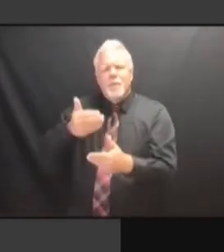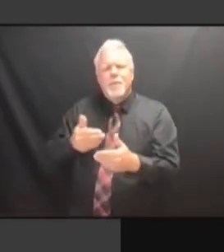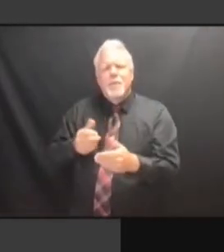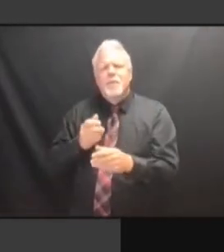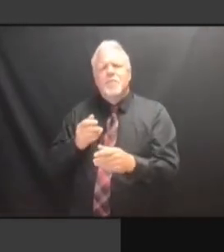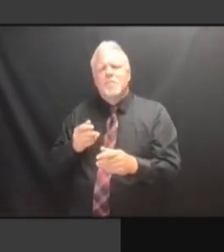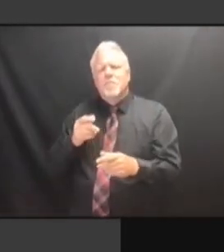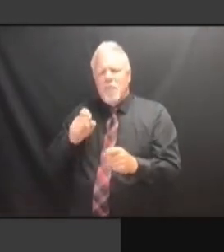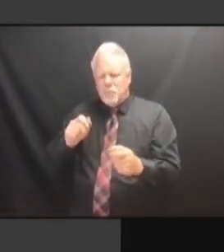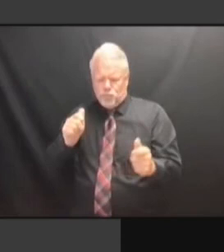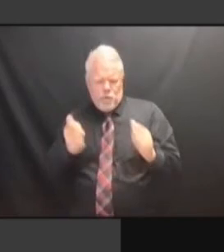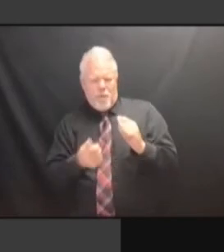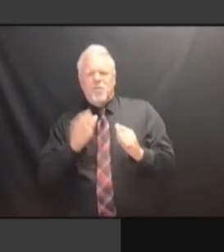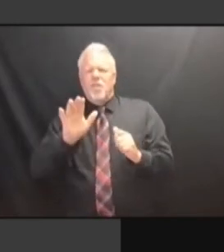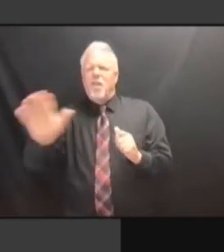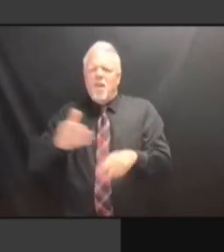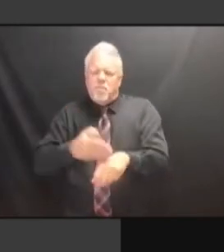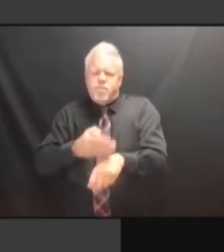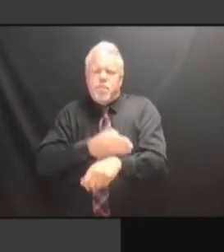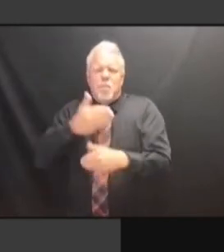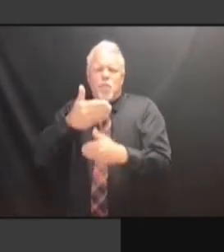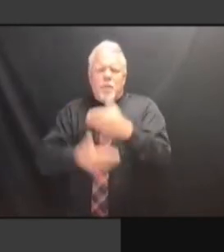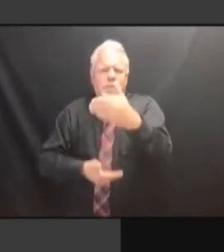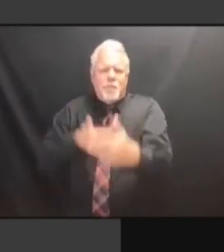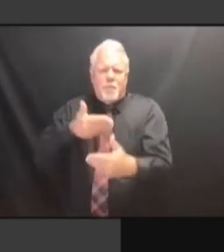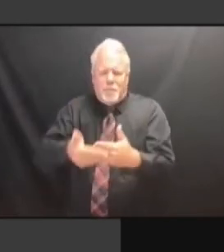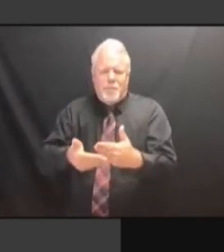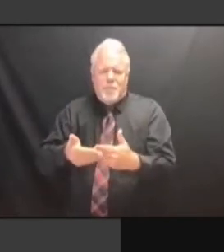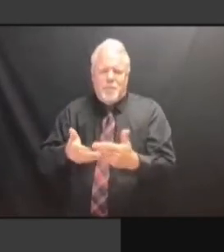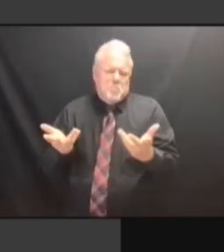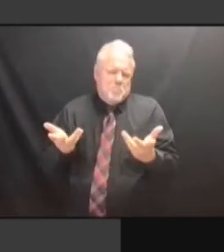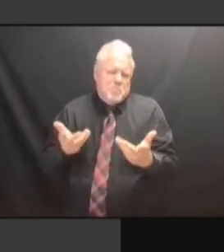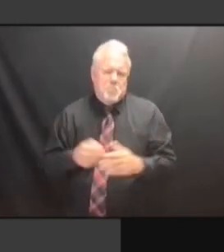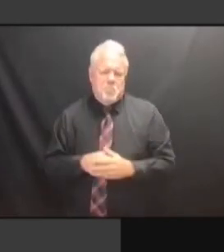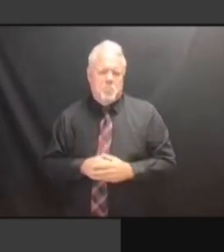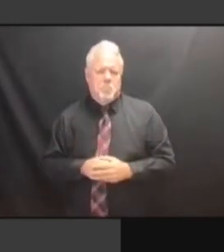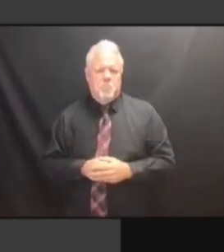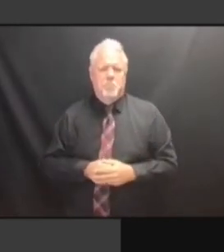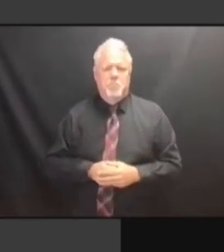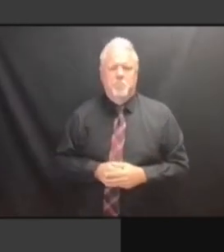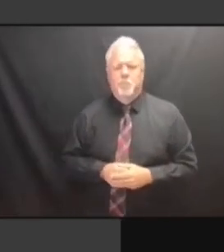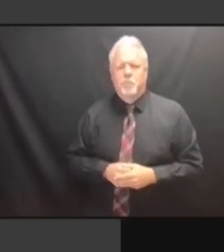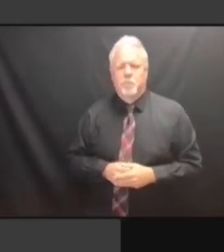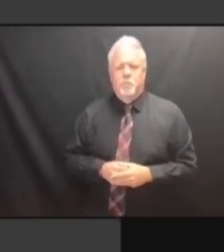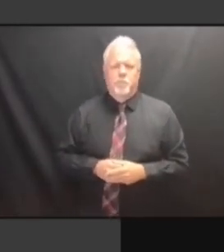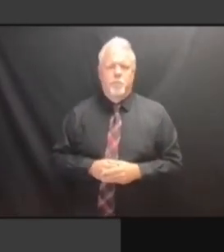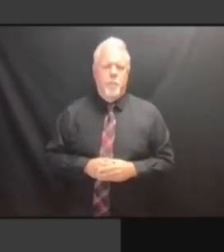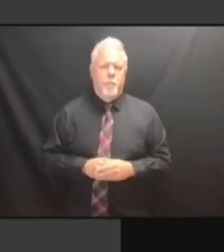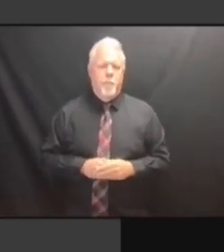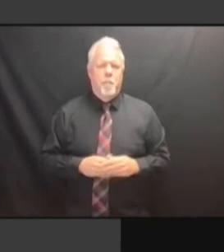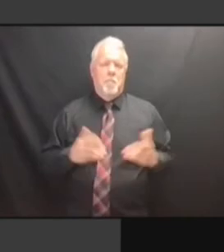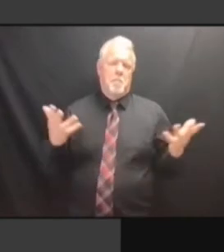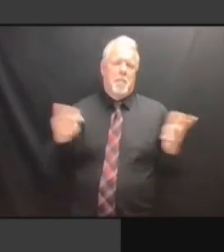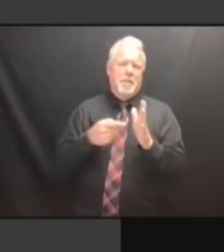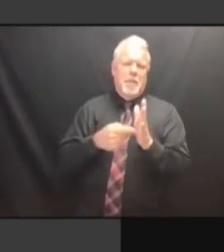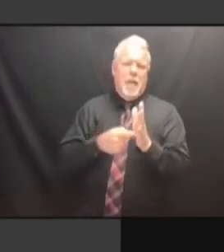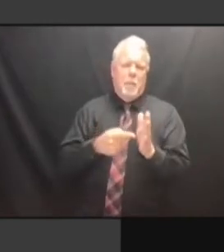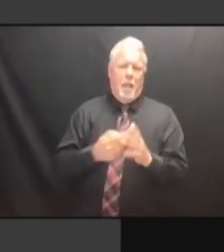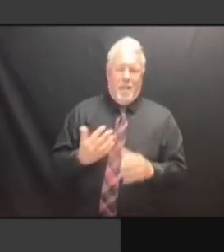ADDRESSED. IN 2012, A REVIEW ADDRESSED. IN 2012, A REVIEW OF ADDRESSED. IN 2012, A REVIEW OF UNDERVOTES IN 2012, A REVIEW OF UNDERVOTES IN 2012, A REVIEW OF UNDERVOTES IN IN 2012, A REVIEW OF UNDERVOTES IN THE IN 2012, A REVIEW OF UNDERVOTES IN THE BRONX IN 2012, A REVIEW OF UNDERVOTES IN THE BRONX DISCLOSED IN 2012, A REVIEW OF UNDERVOTES IN THE BRONX DISCLOSED A IN 2012, A REVIEW OF UNDERVOTES IN THE BRONX DISCLOSED A PROBLEM